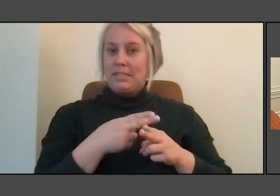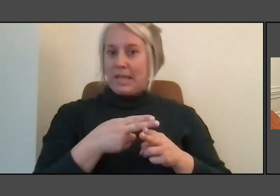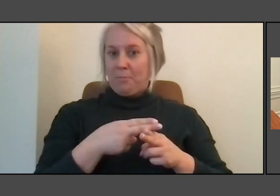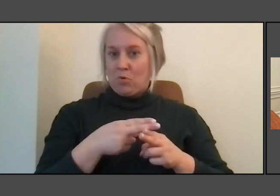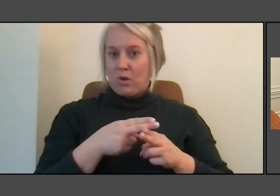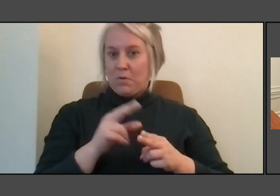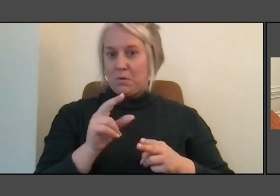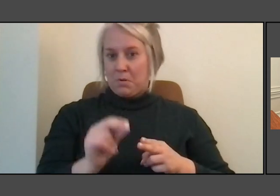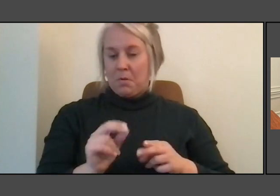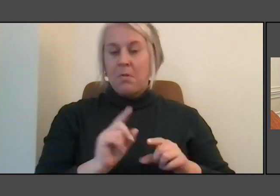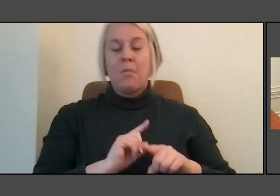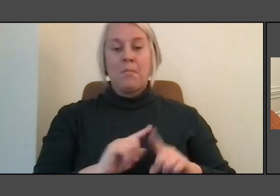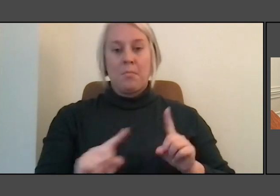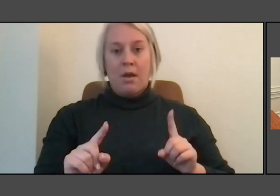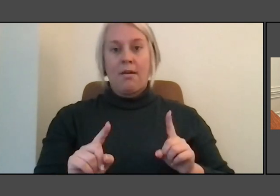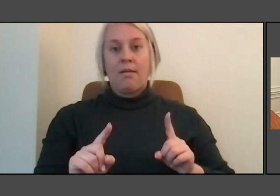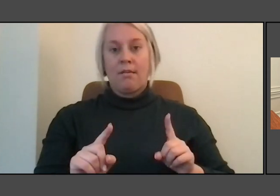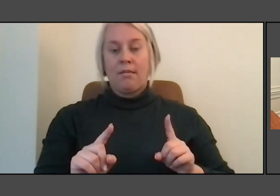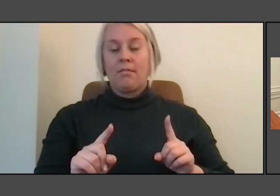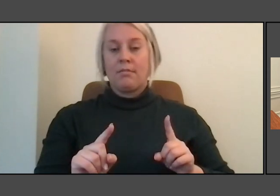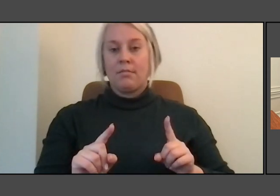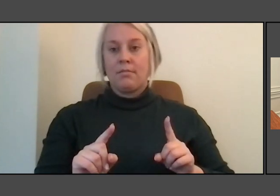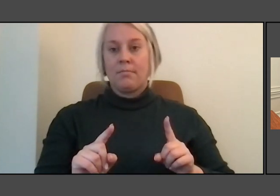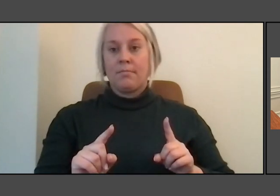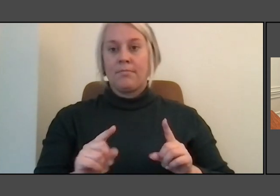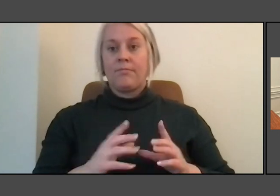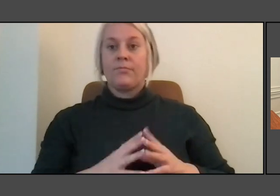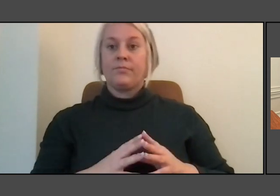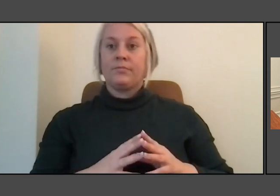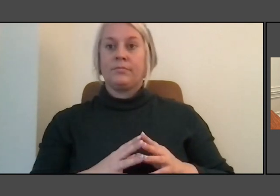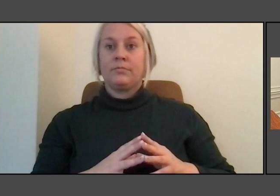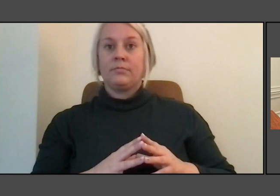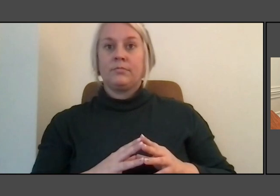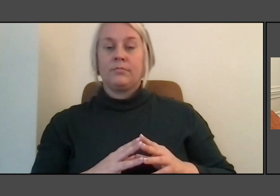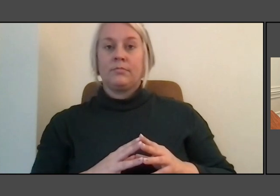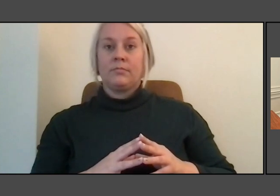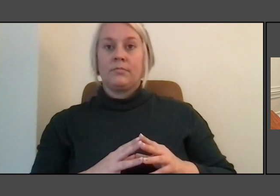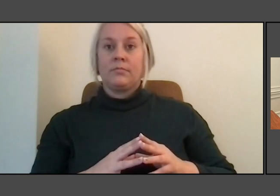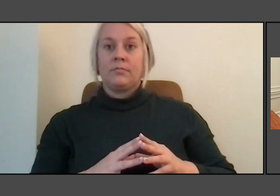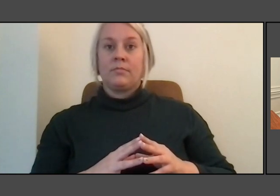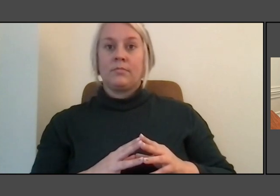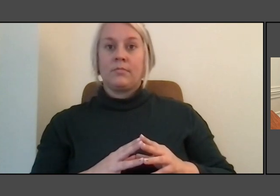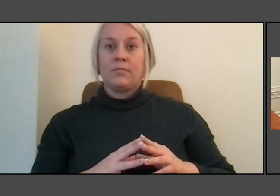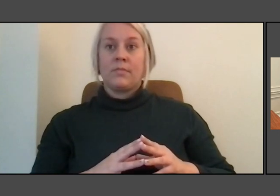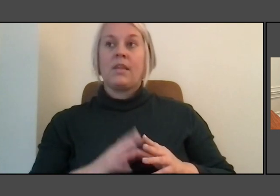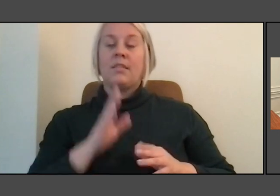to invite nature in to interact with it from the day one.